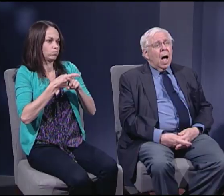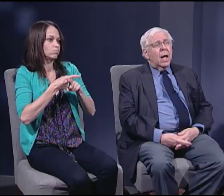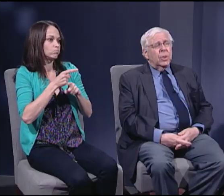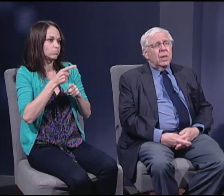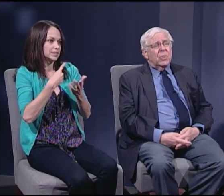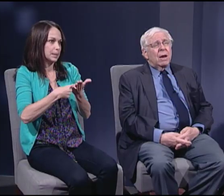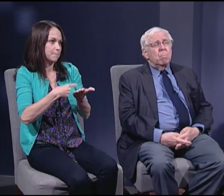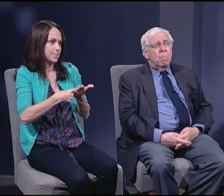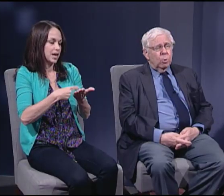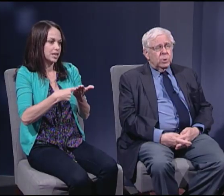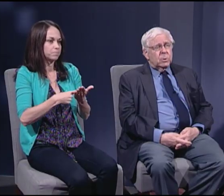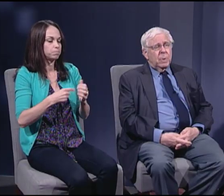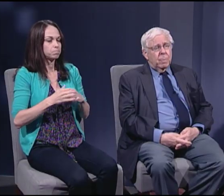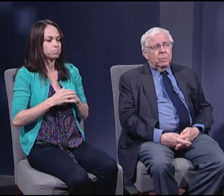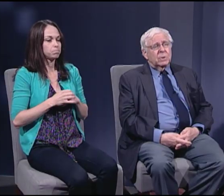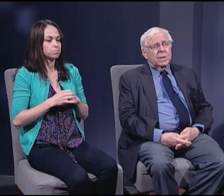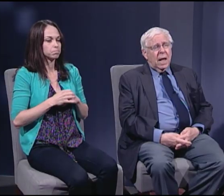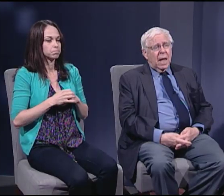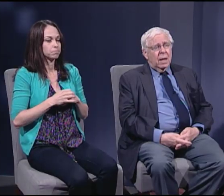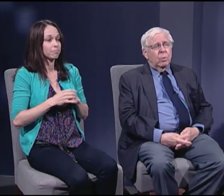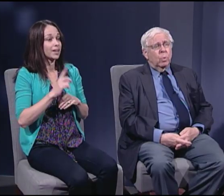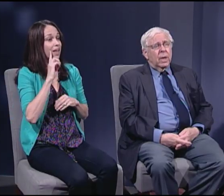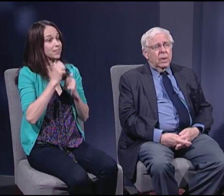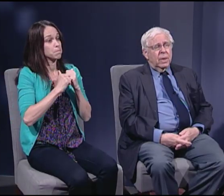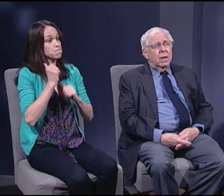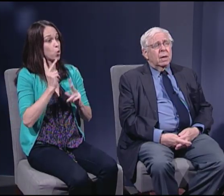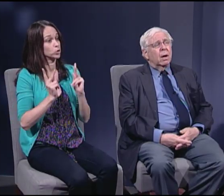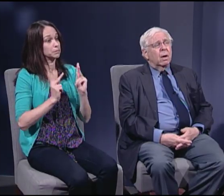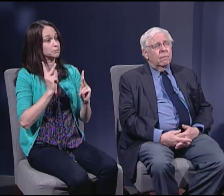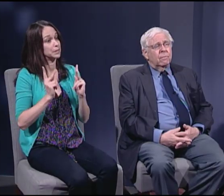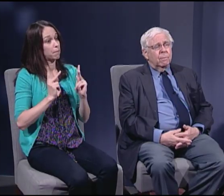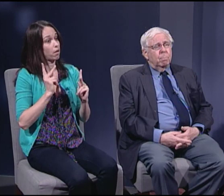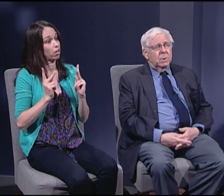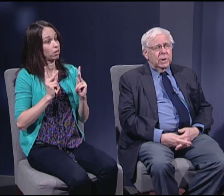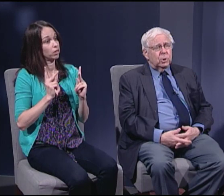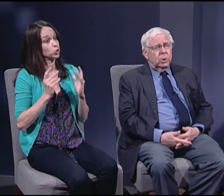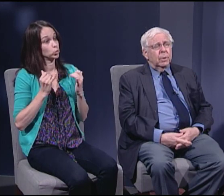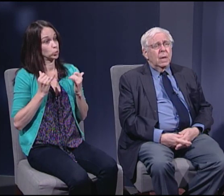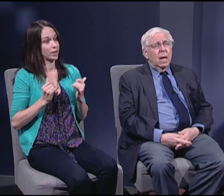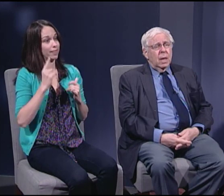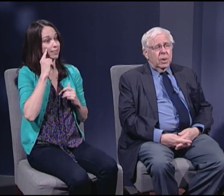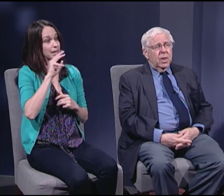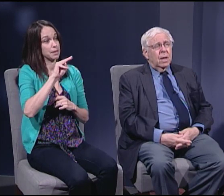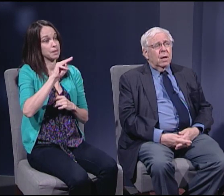I think that most people today when they think of militia think